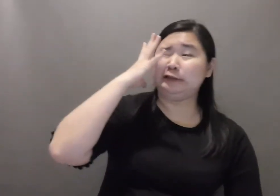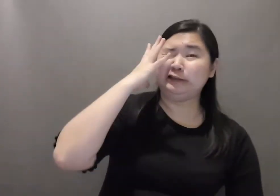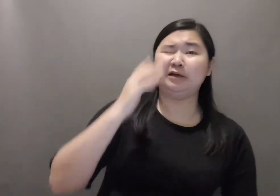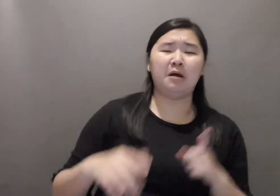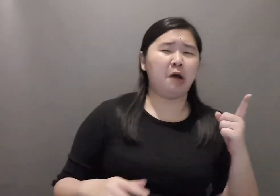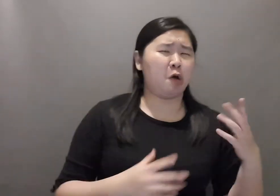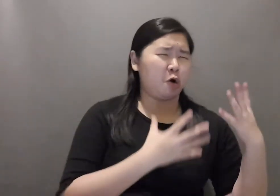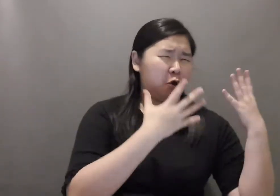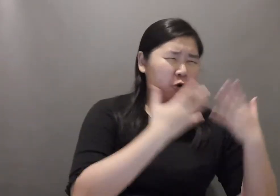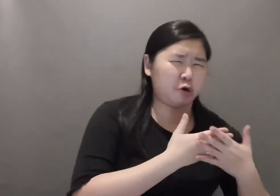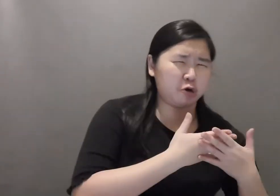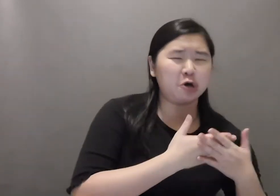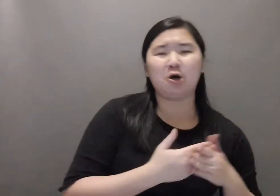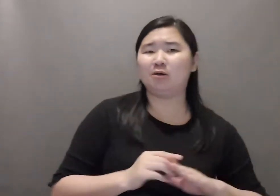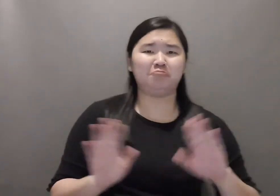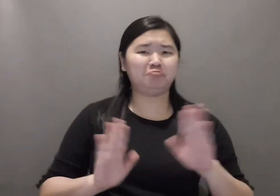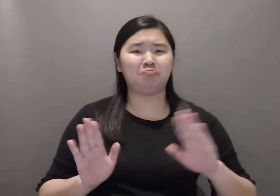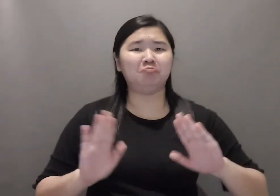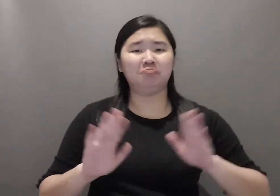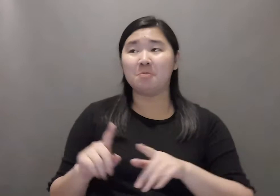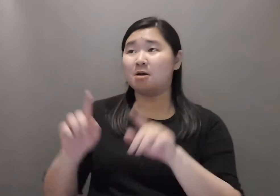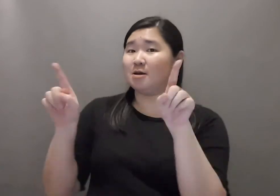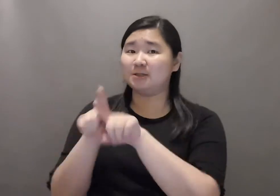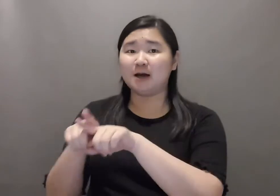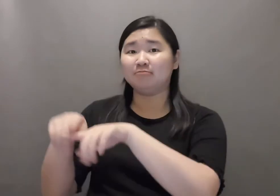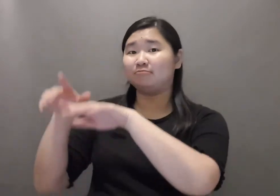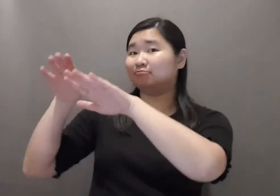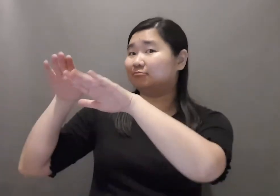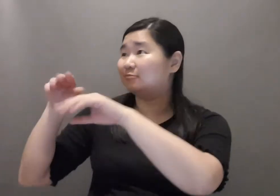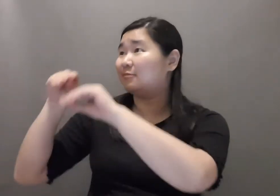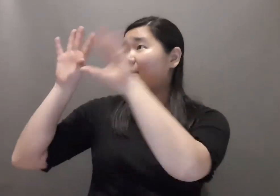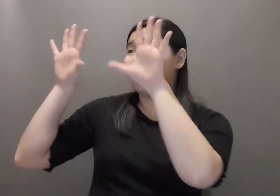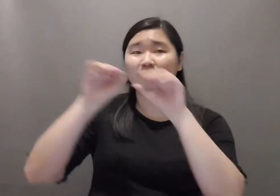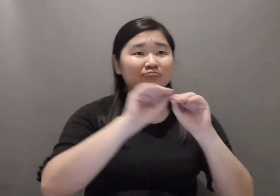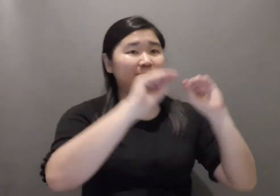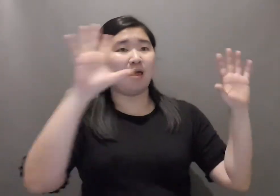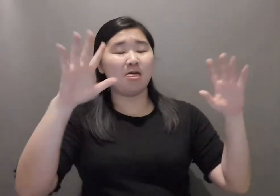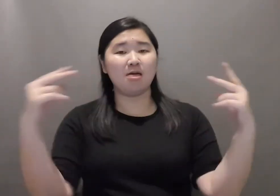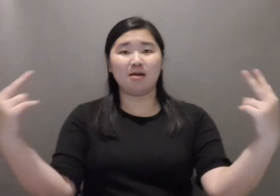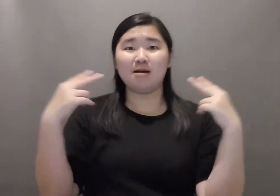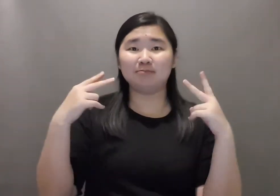However, ensure the signer is not standing in front of any light sources